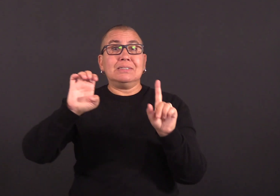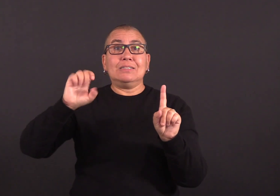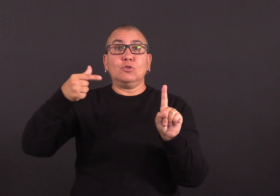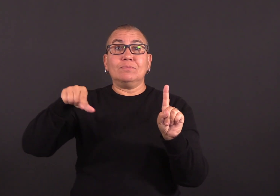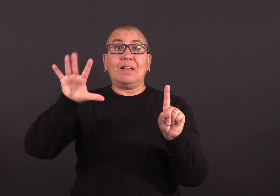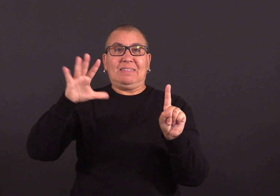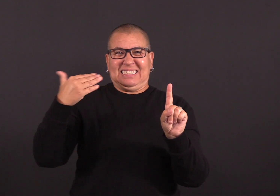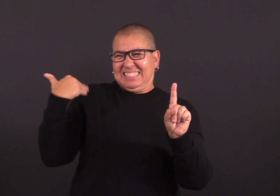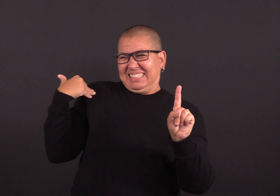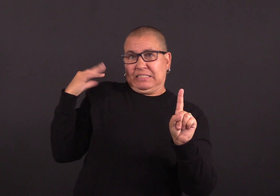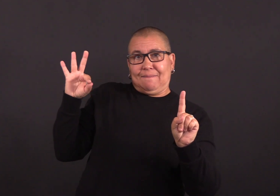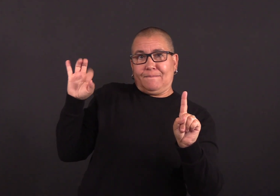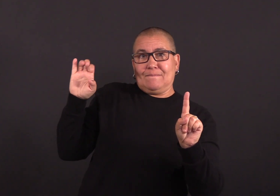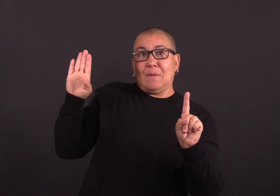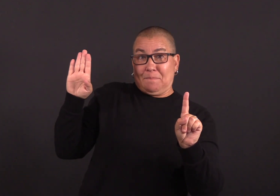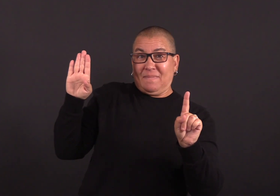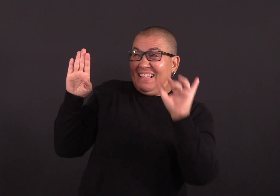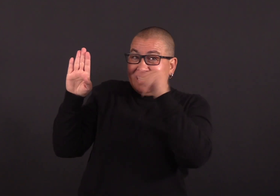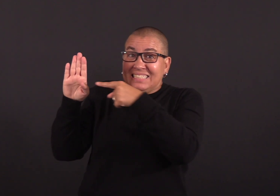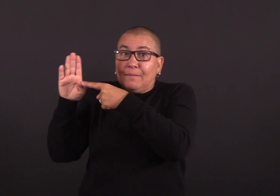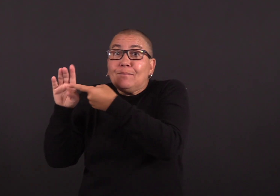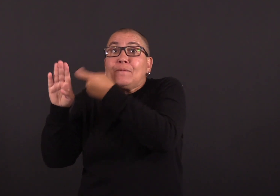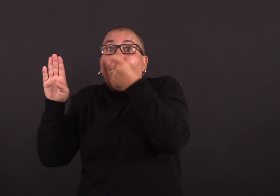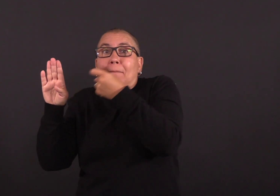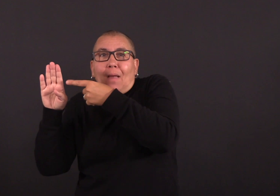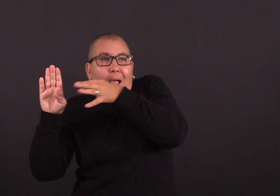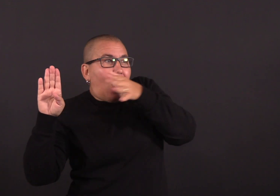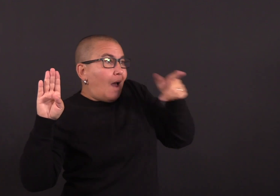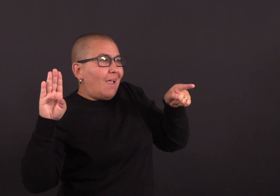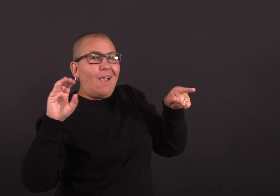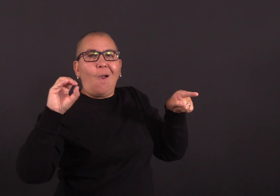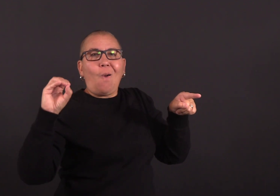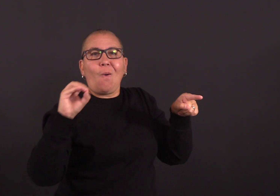How is EG.5 different from other recent coronavirus strains?